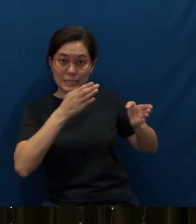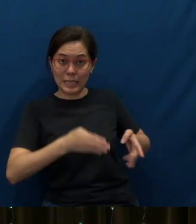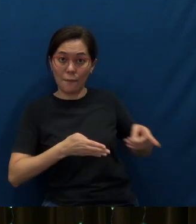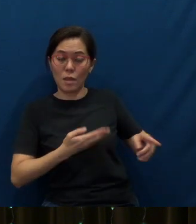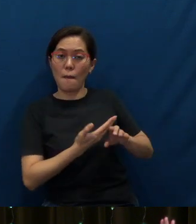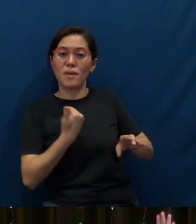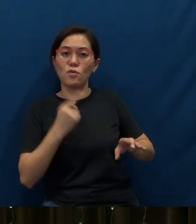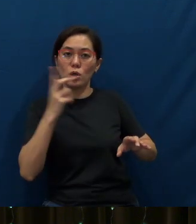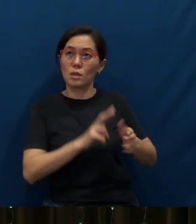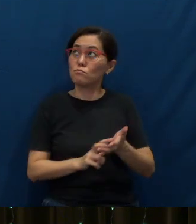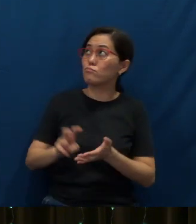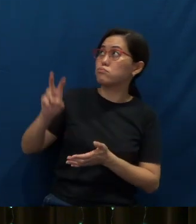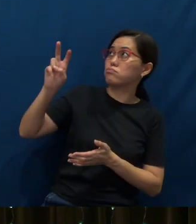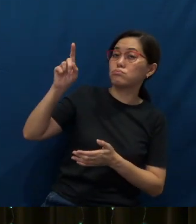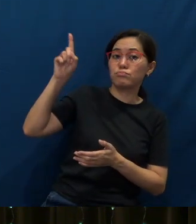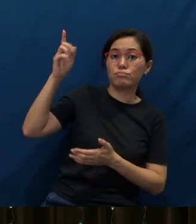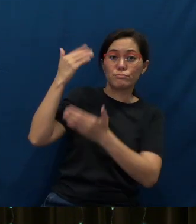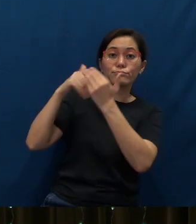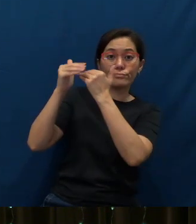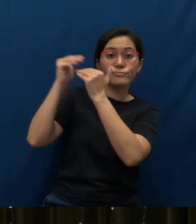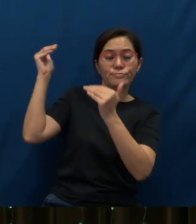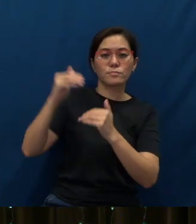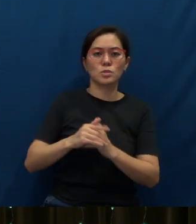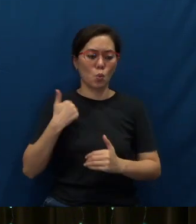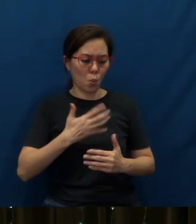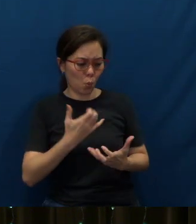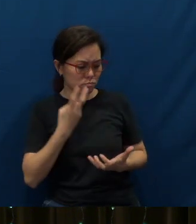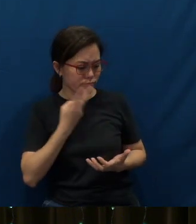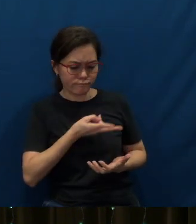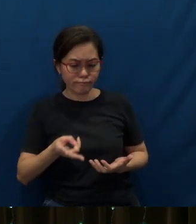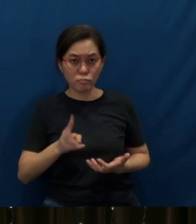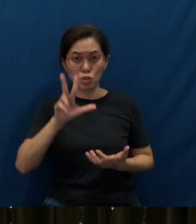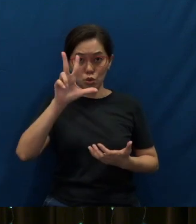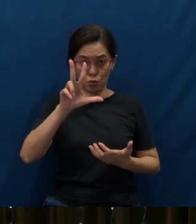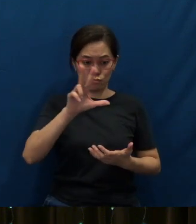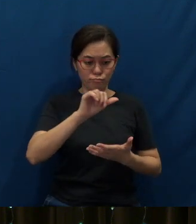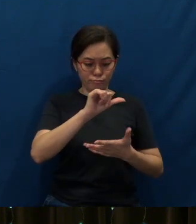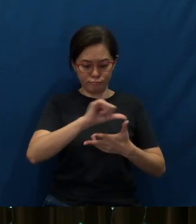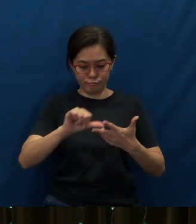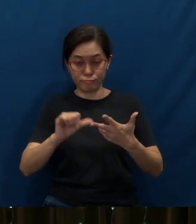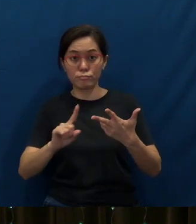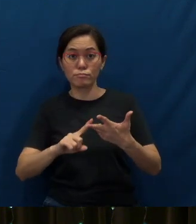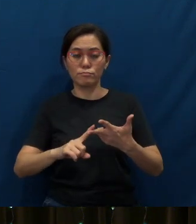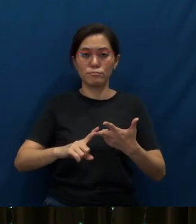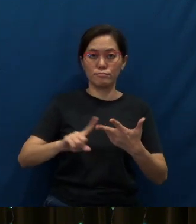before He ascended into heaven. And we’re gonna look at three aspects of this mission -